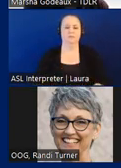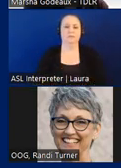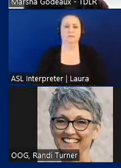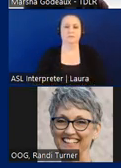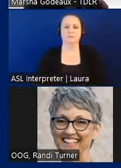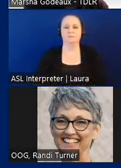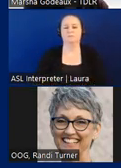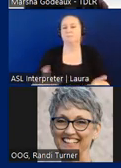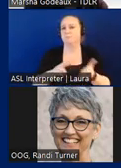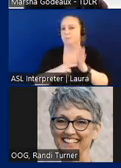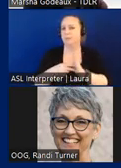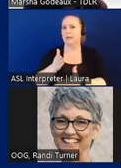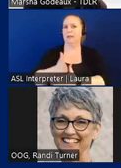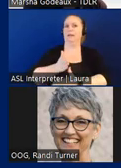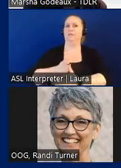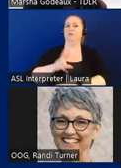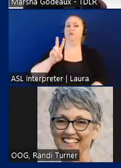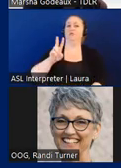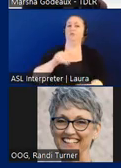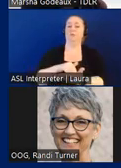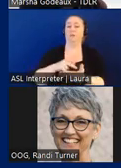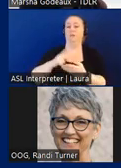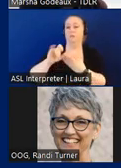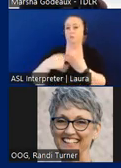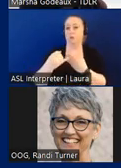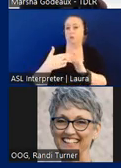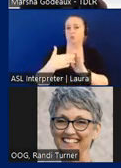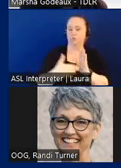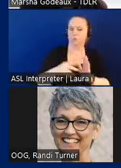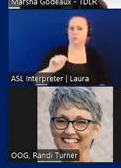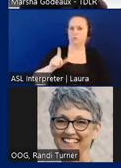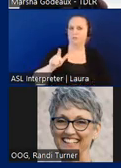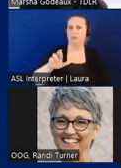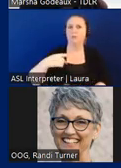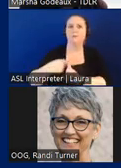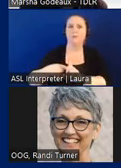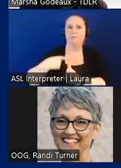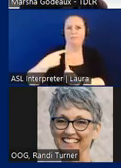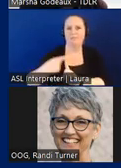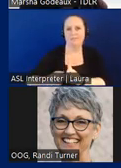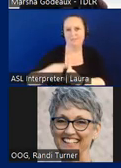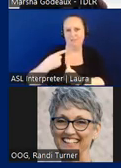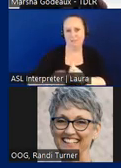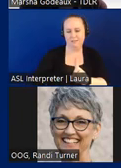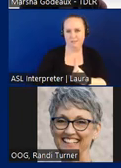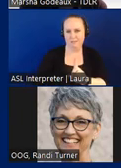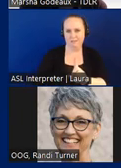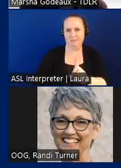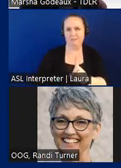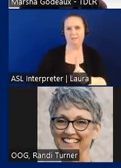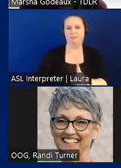there's an average of 2000 projects registered with tdlr every month that's 2 24 000 a year